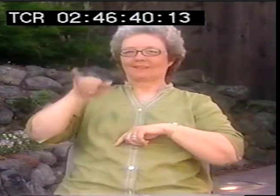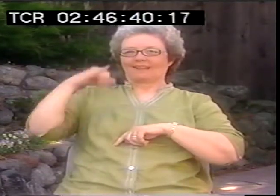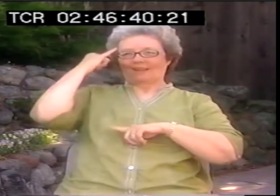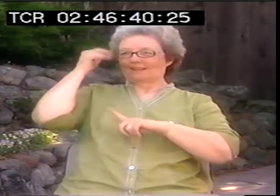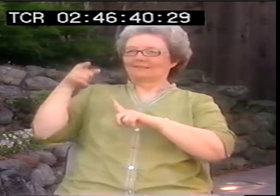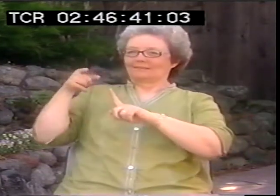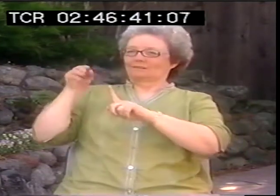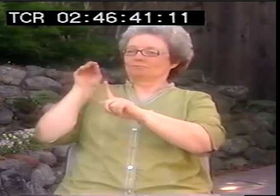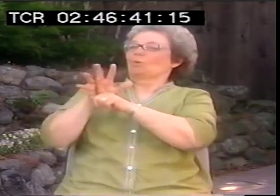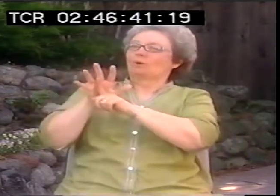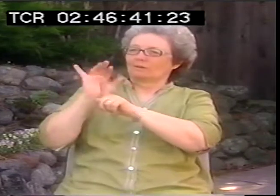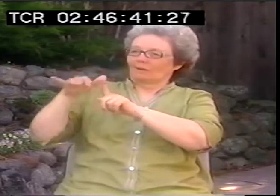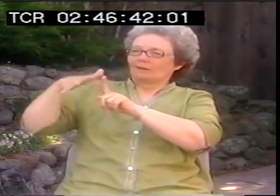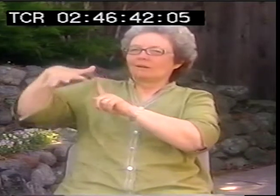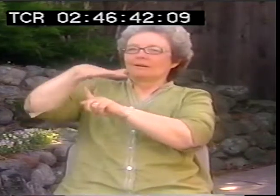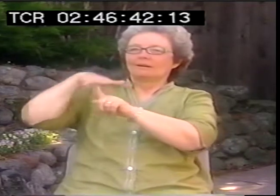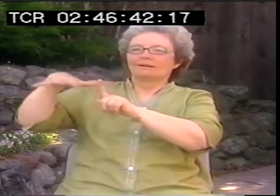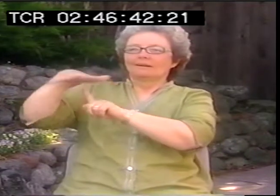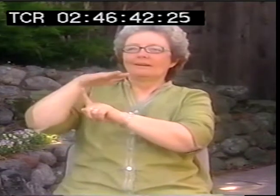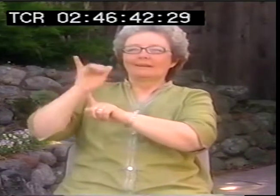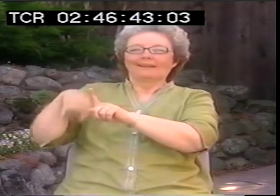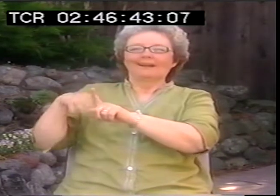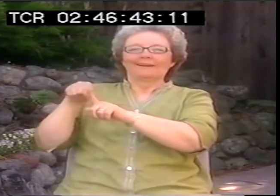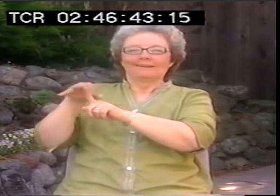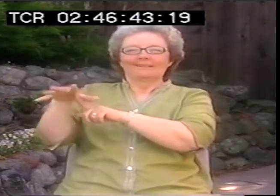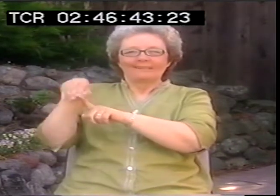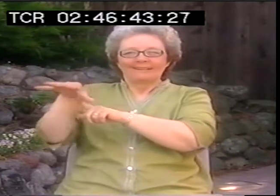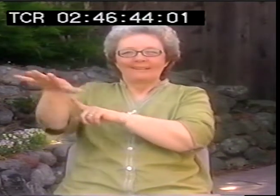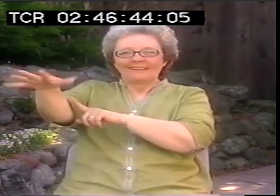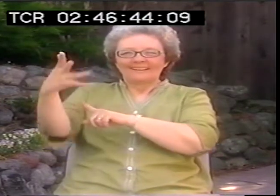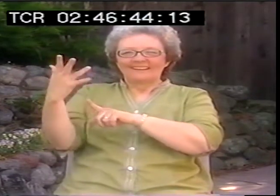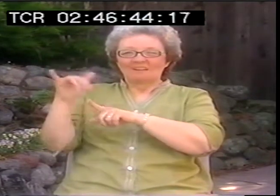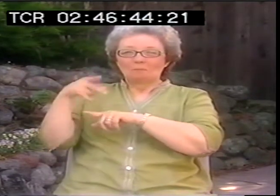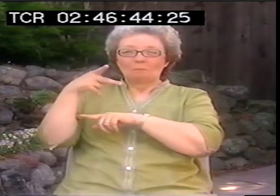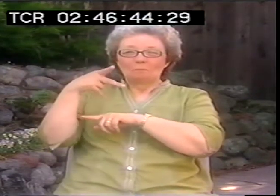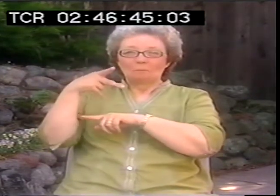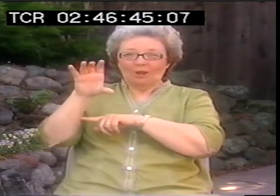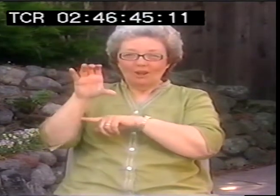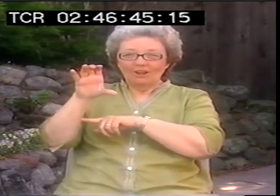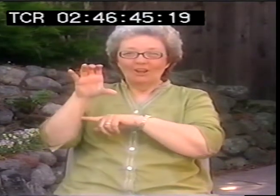Where was the spark that set it off?